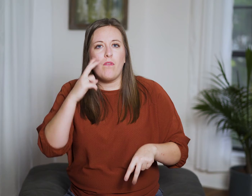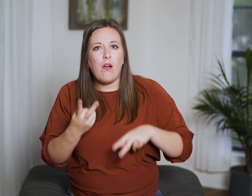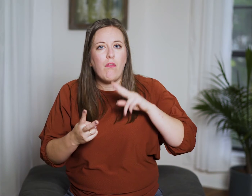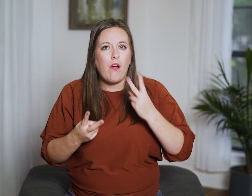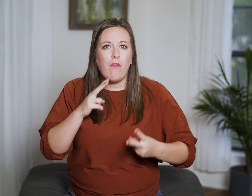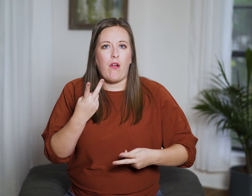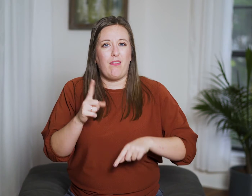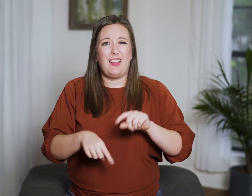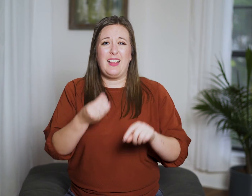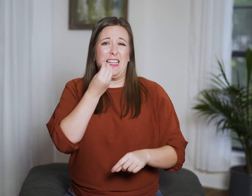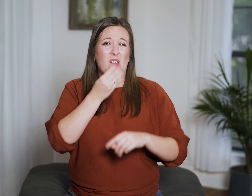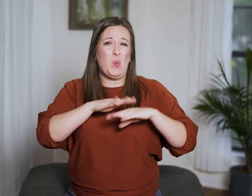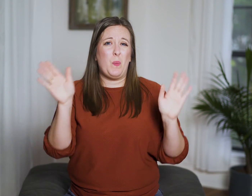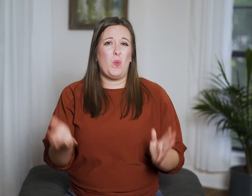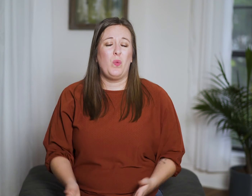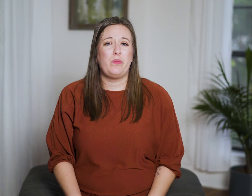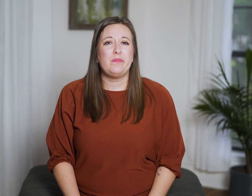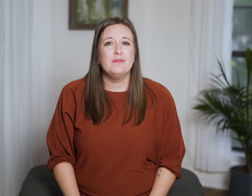refers to the way he has to stop eating because his teeth have fallen out.